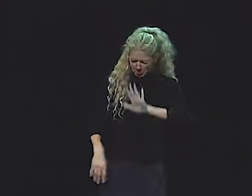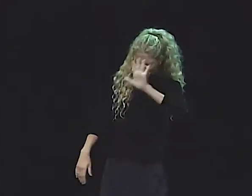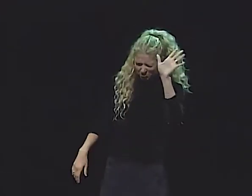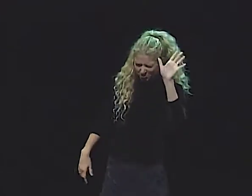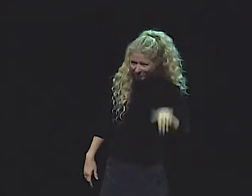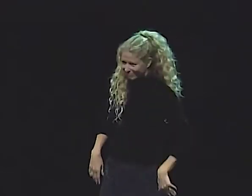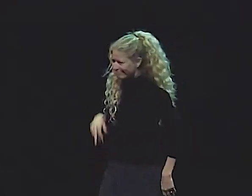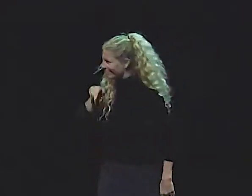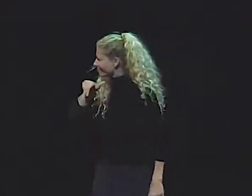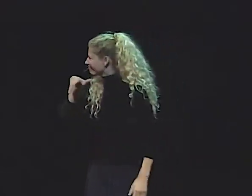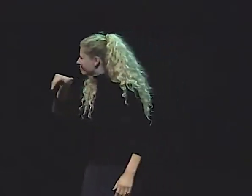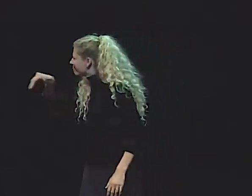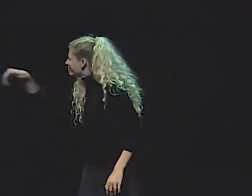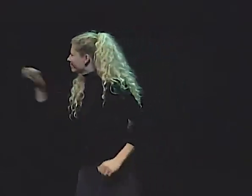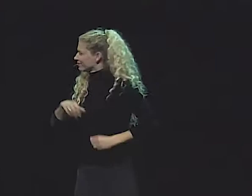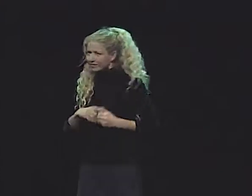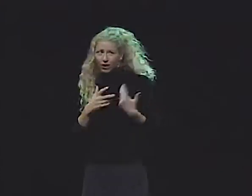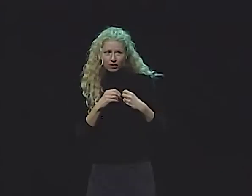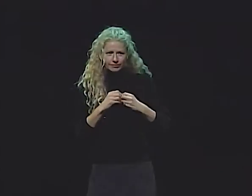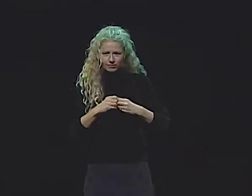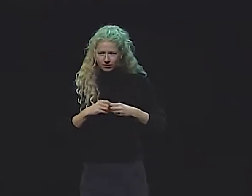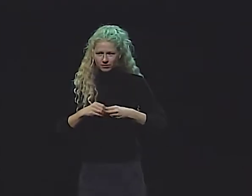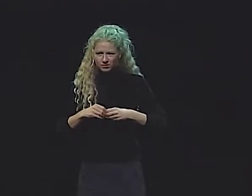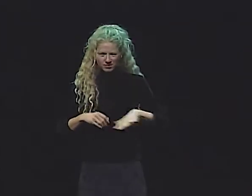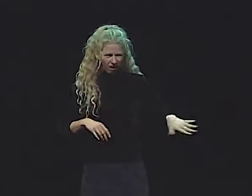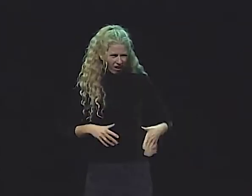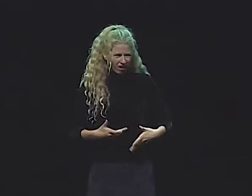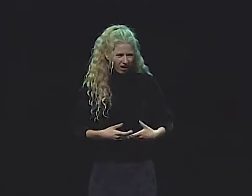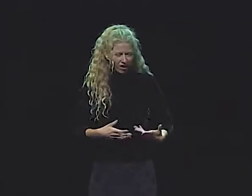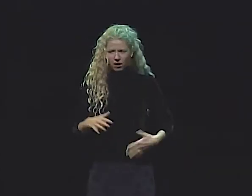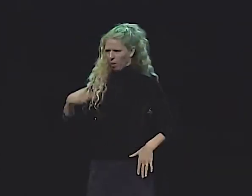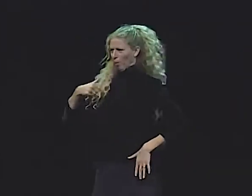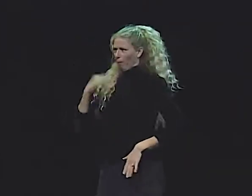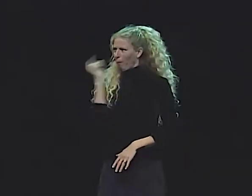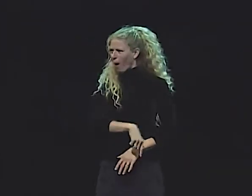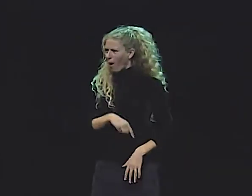"SOME TOOLS OR SOMETHING TO MAYBE BE ABLE TO FIX THIS GIRL UP?"